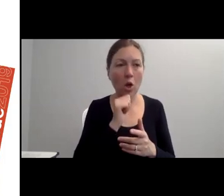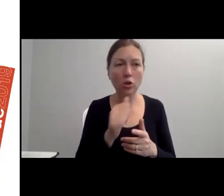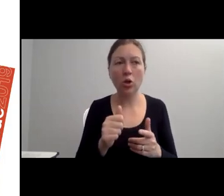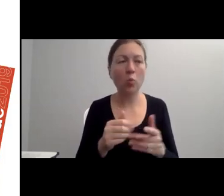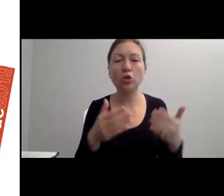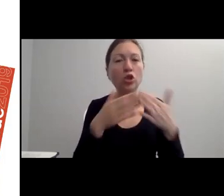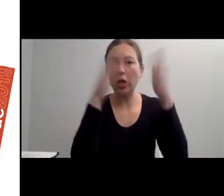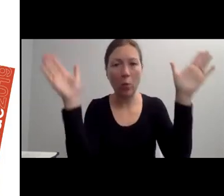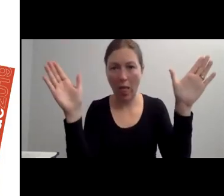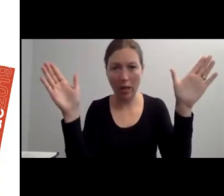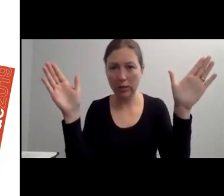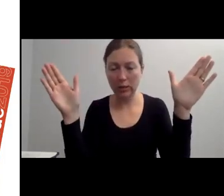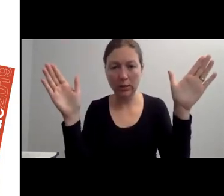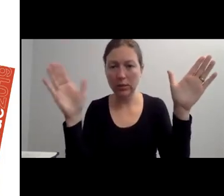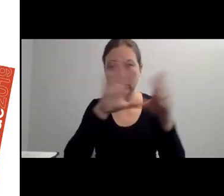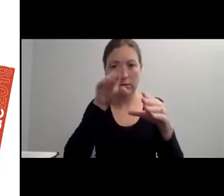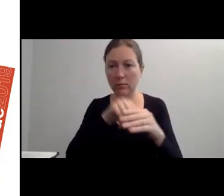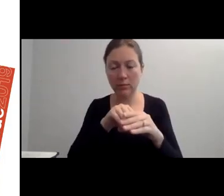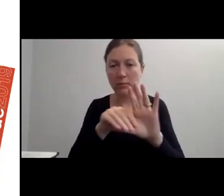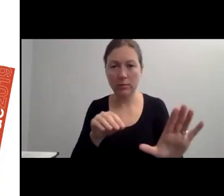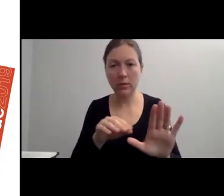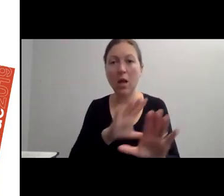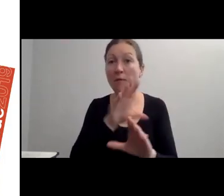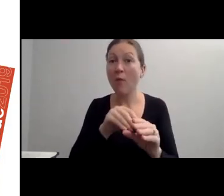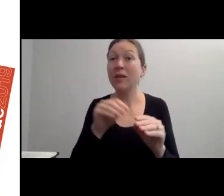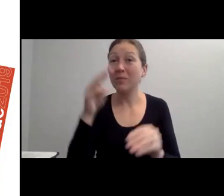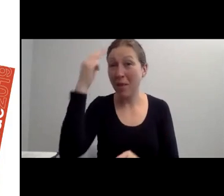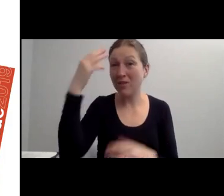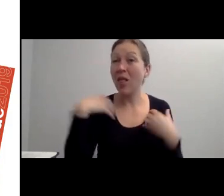UNLESS IT IS REFERRING TO MEDICAL TREATMENT."